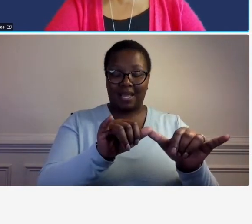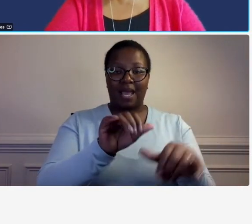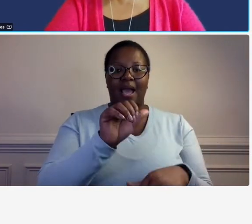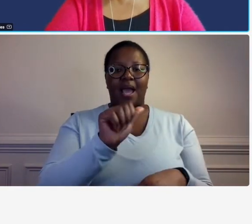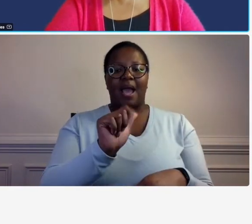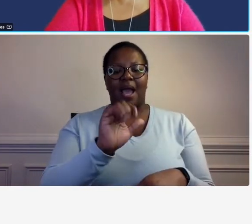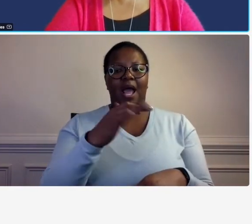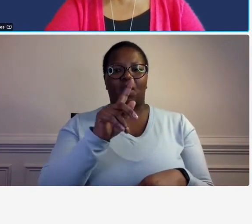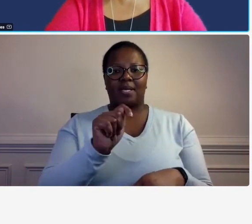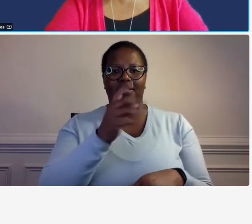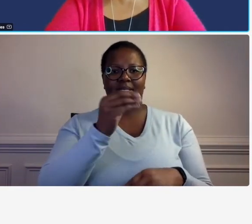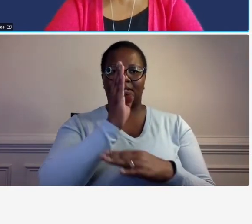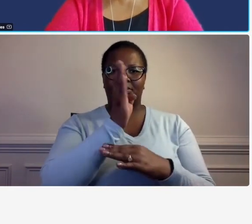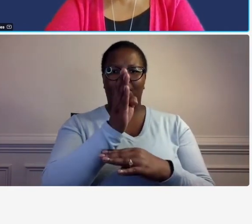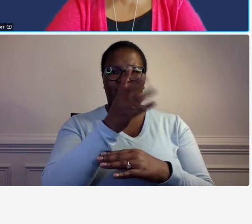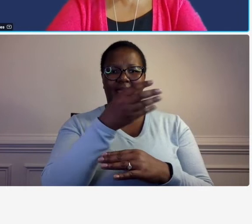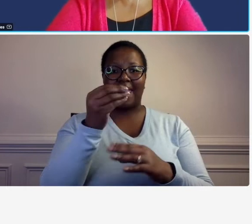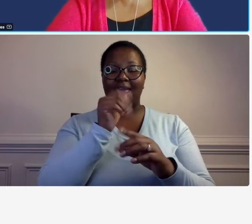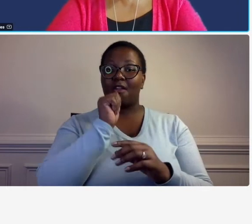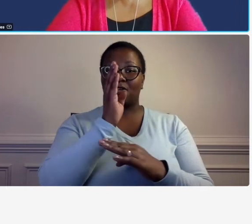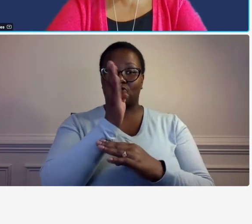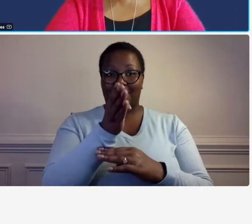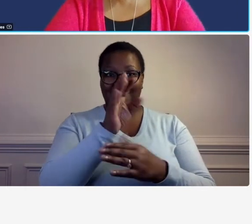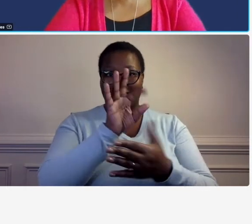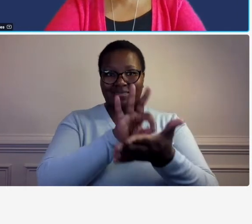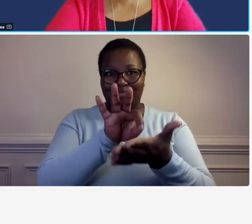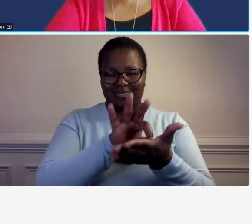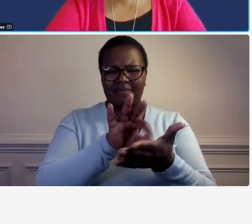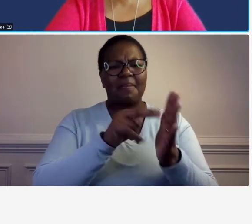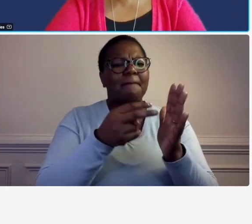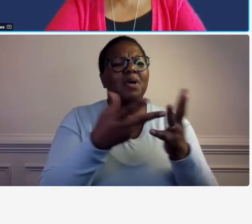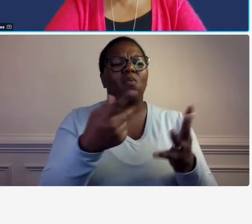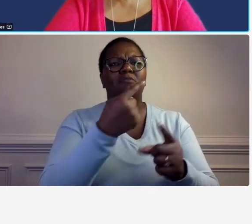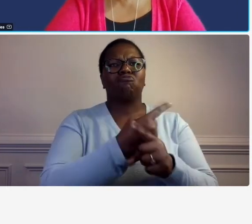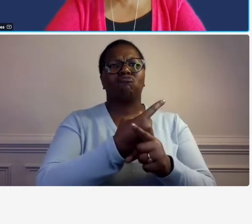that it's something that's reasonable and makes sense and so here's the definition for consistent